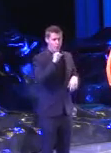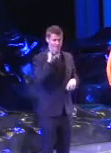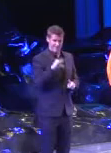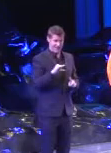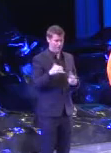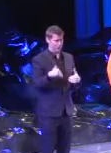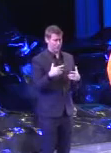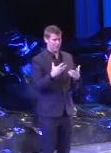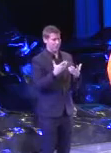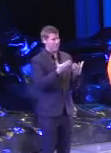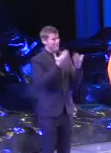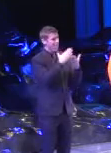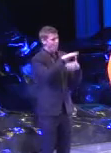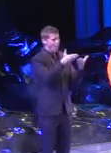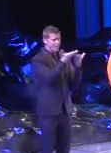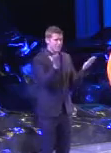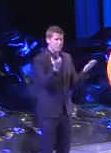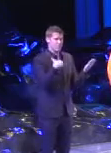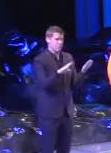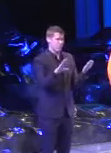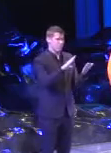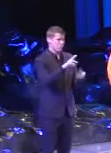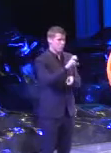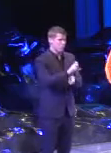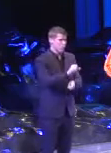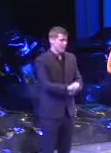I just want to thank you all very much for the hard work, and all you bring to this work.